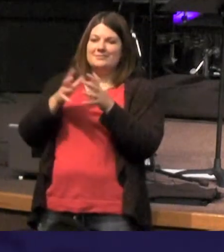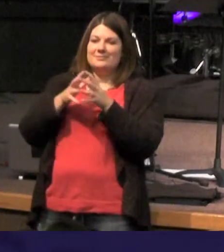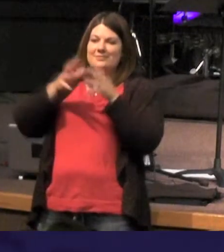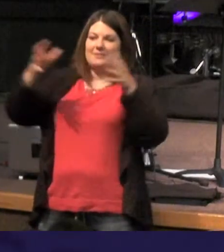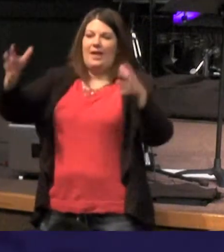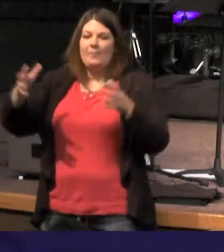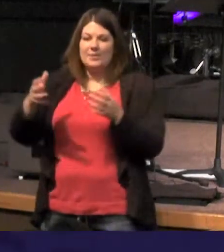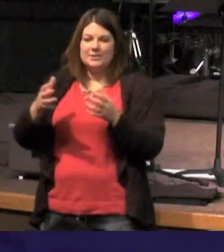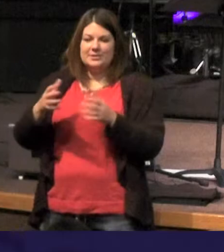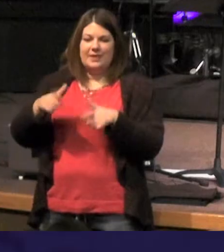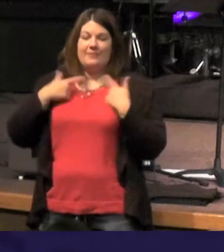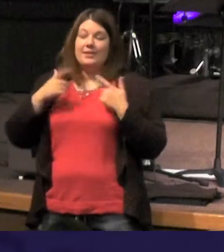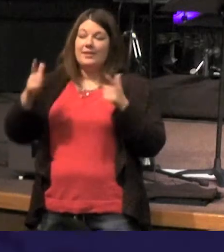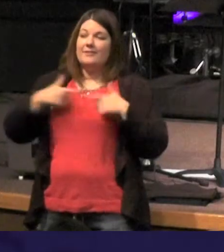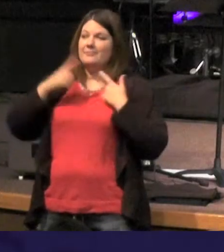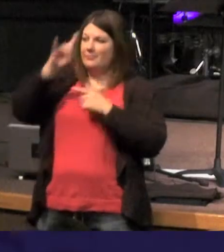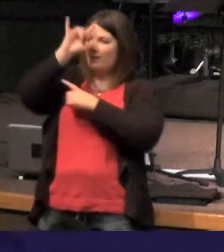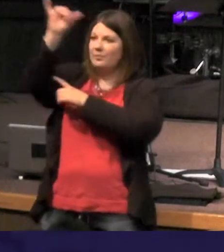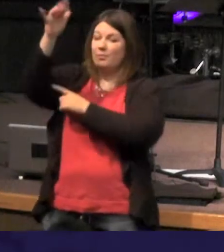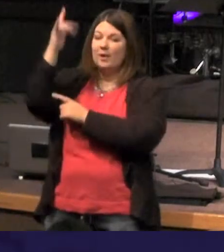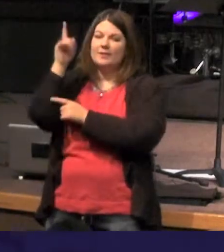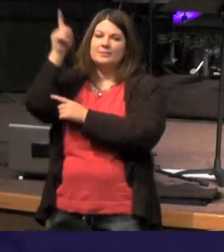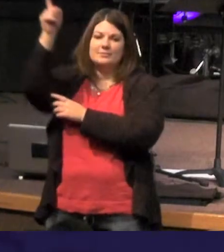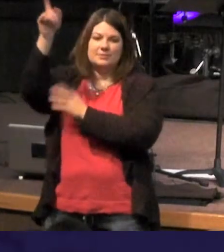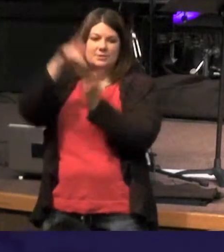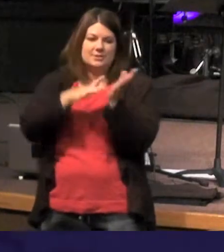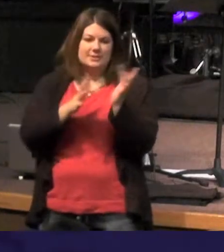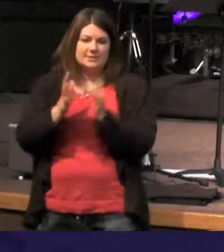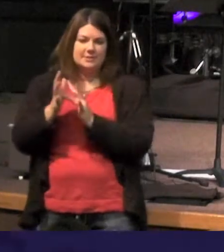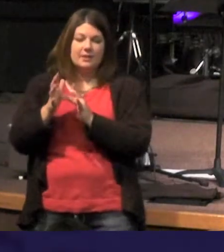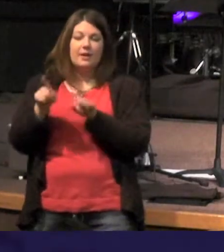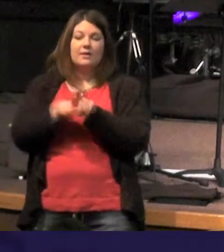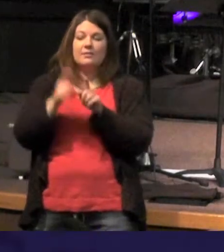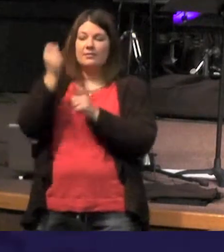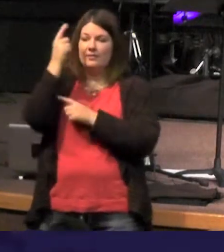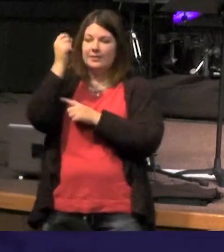we can live forever because Jesus we also realize that Jesus came to give us